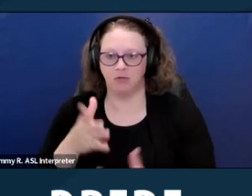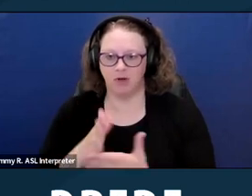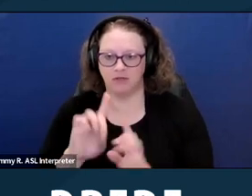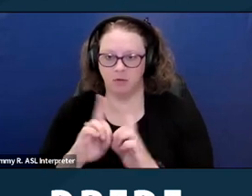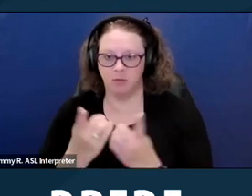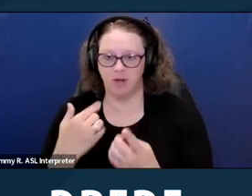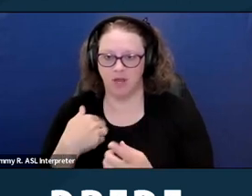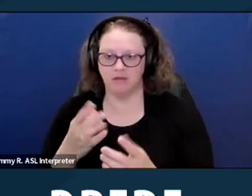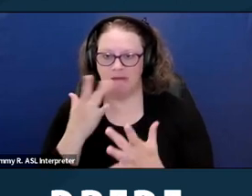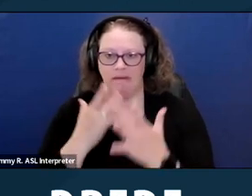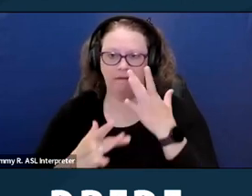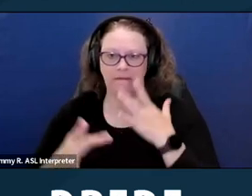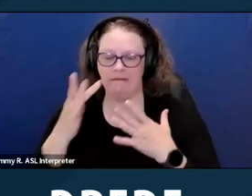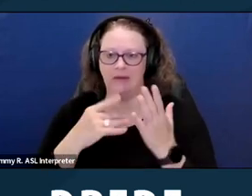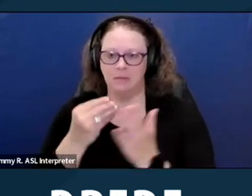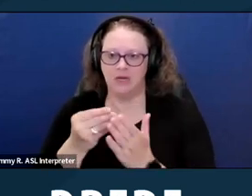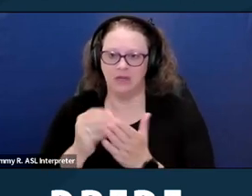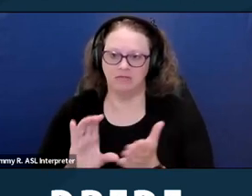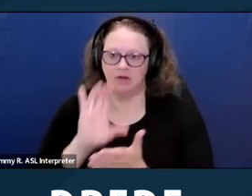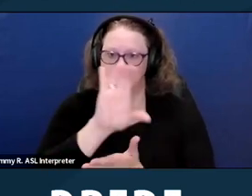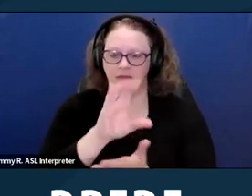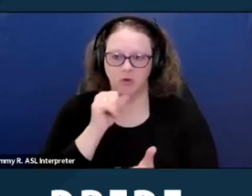and have not been, they don't have the resources